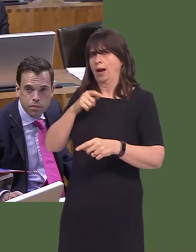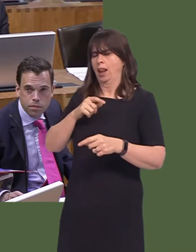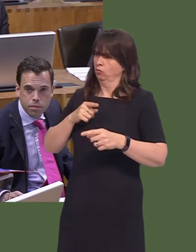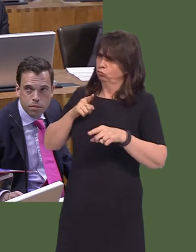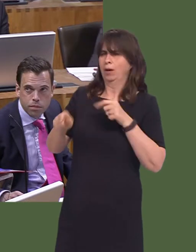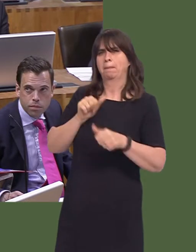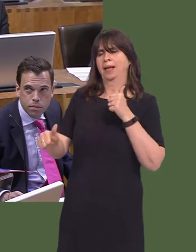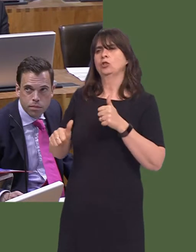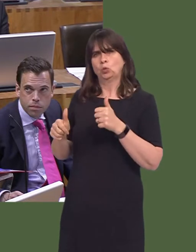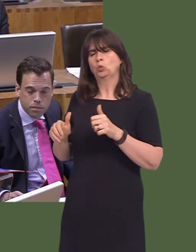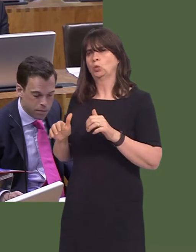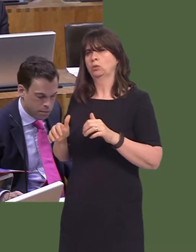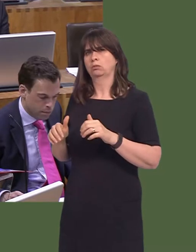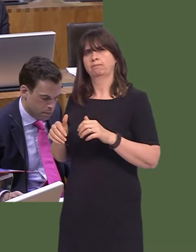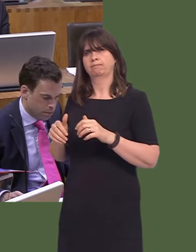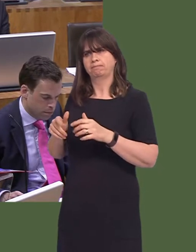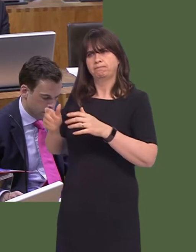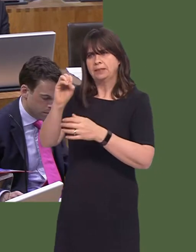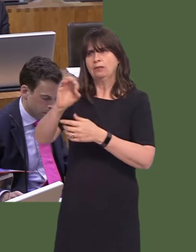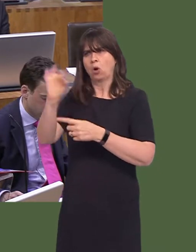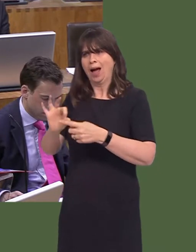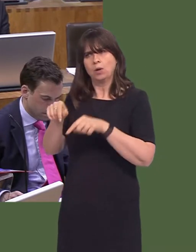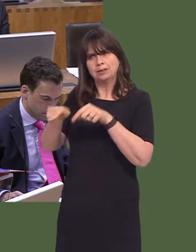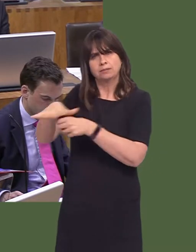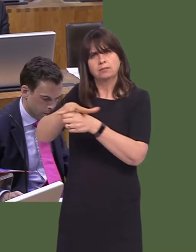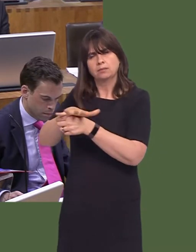push the boundaries of our powersóto make sure that zero-hours contracts are not there,